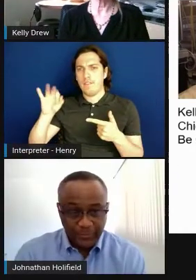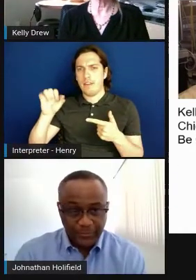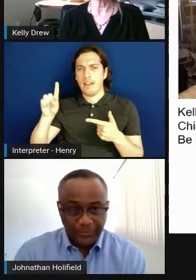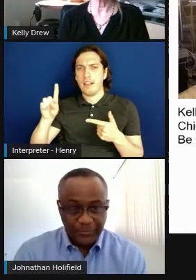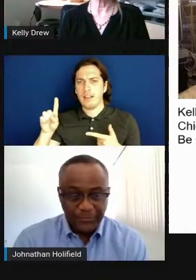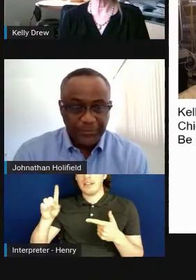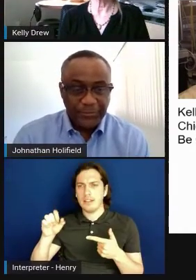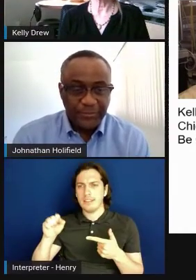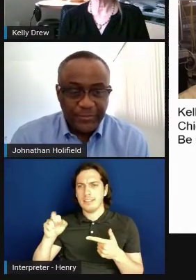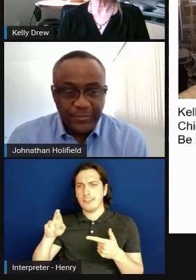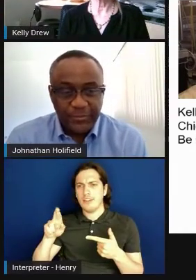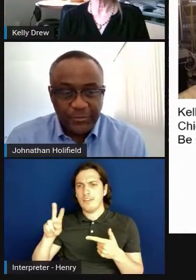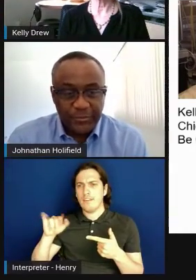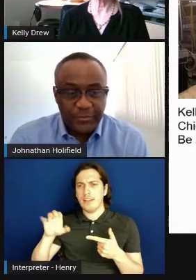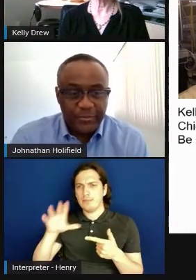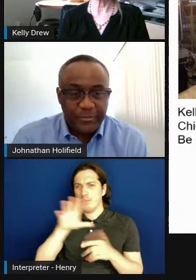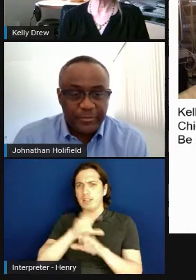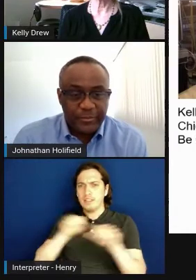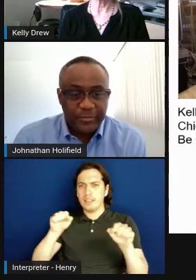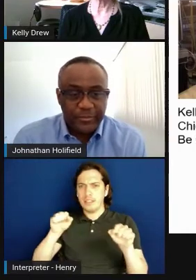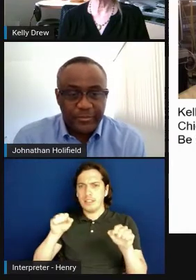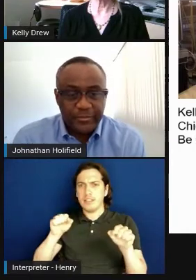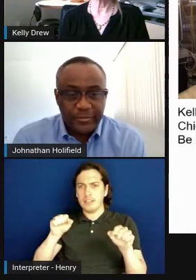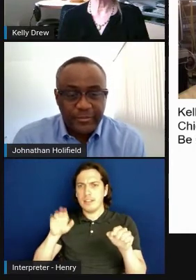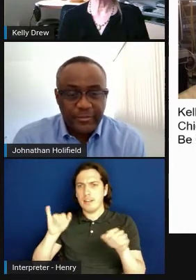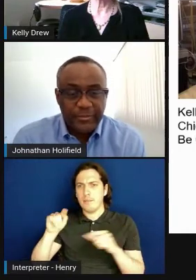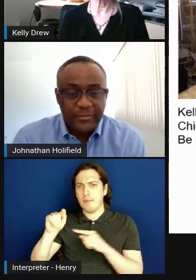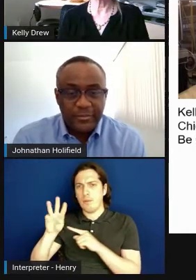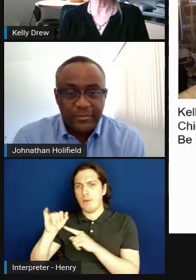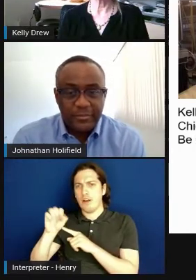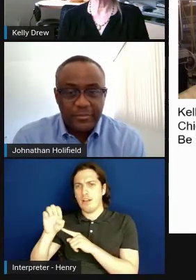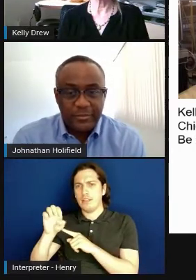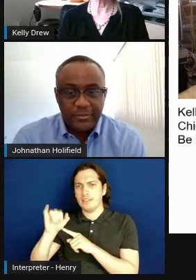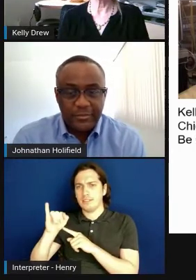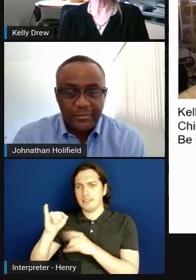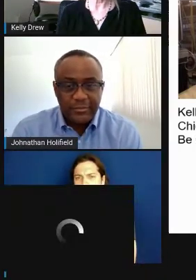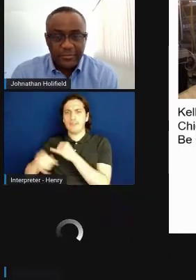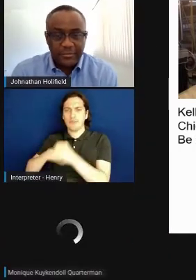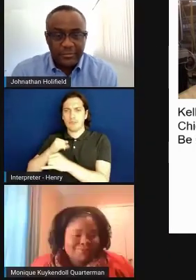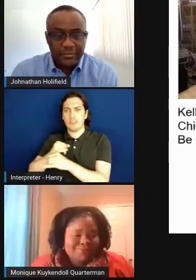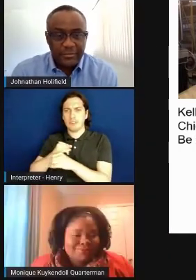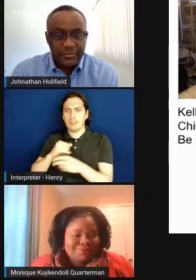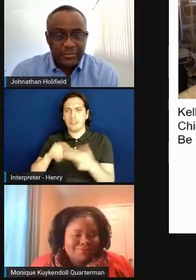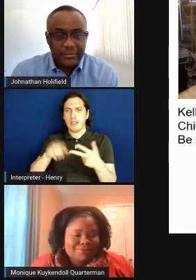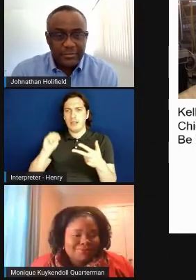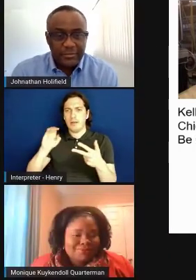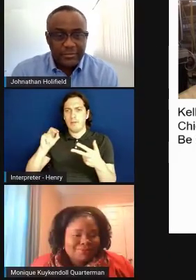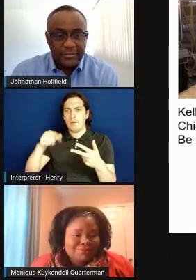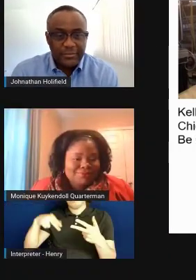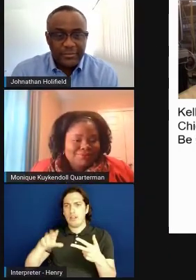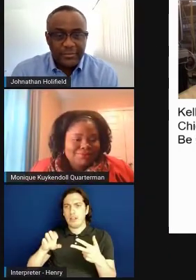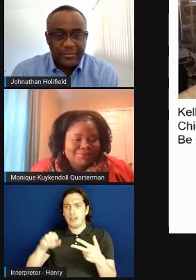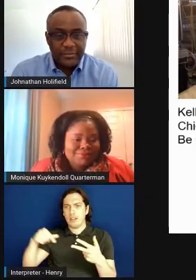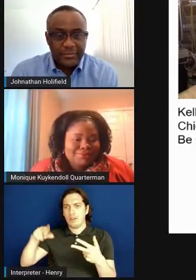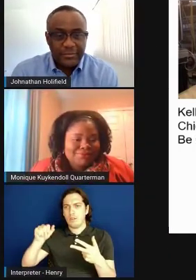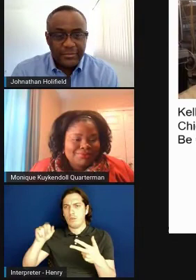of New Economics at Bitwise Industries, and Monique Kuykendoll Quarterman, who is the Executive Director